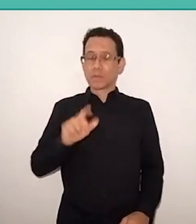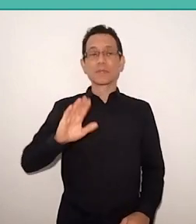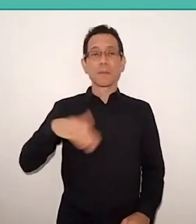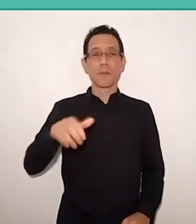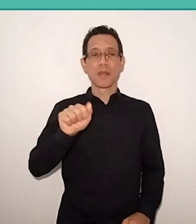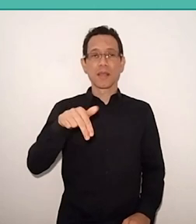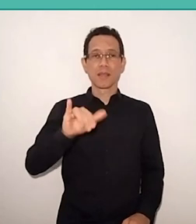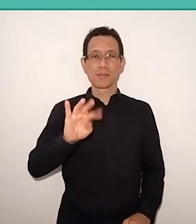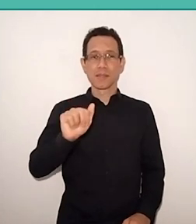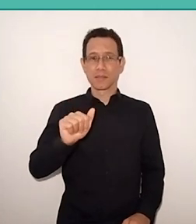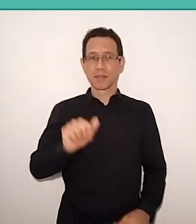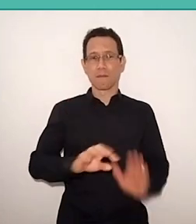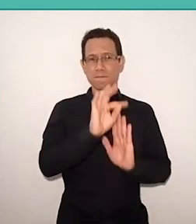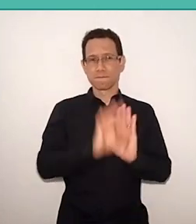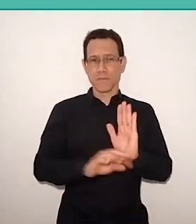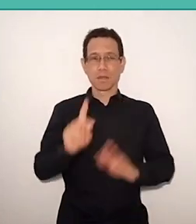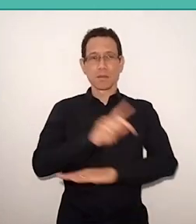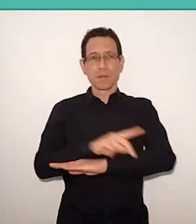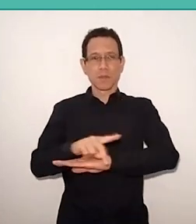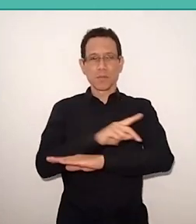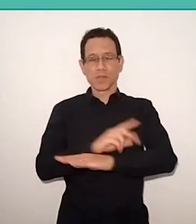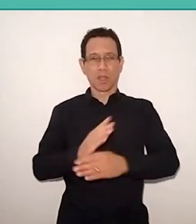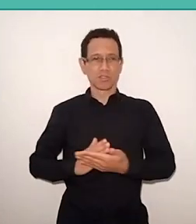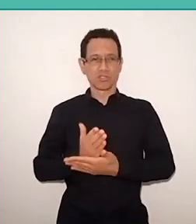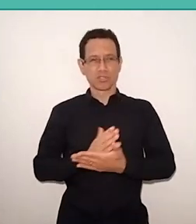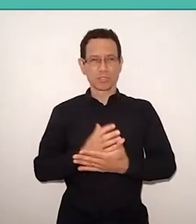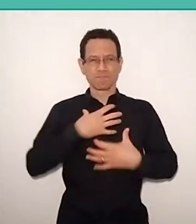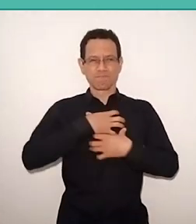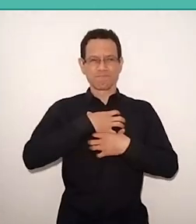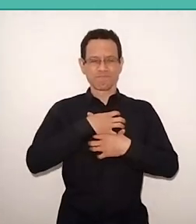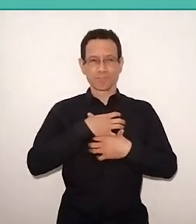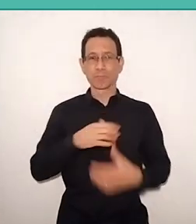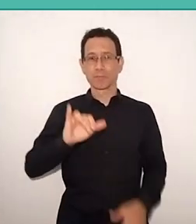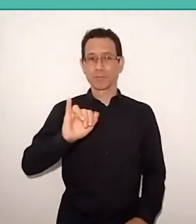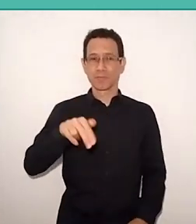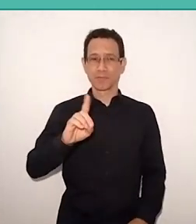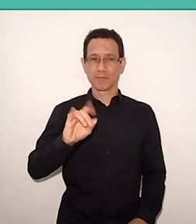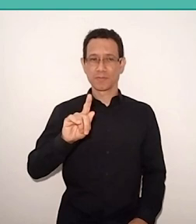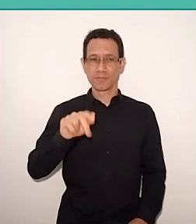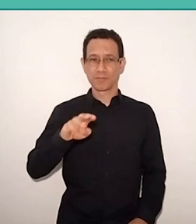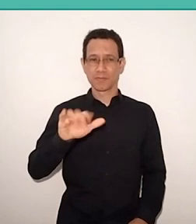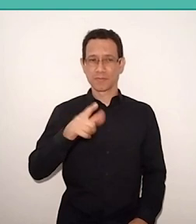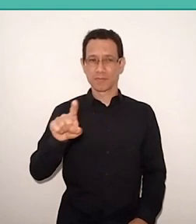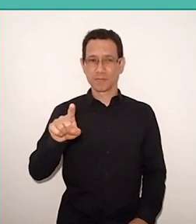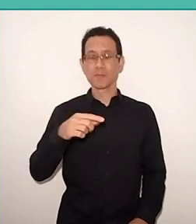in “Pedagogia da Indignação”, in which he commented on the murder of the Pataxó Indian Galdino,